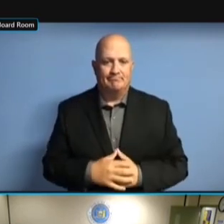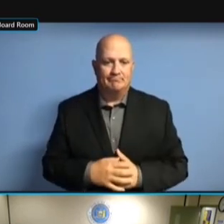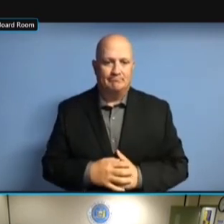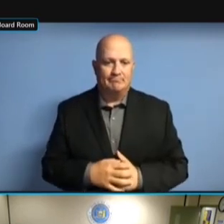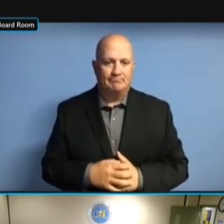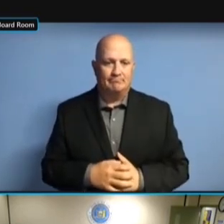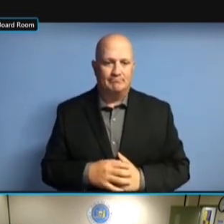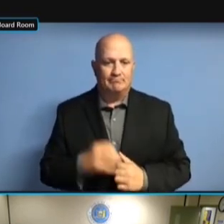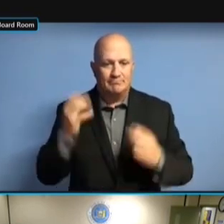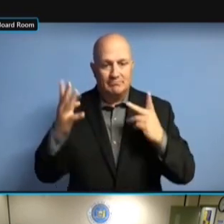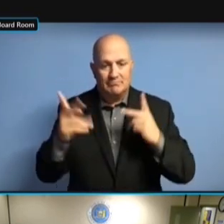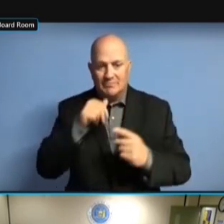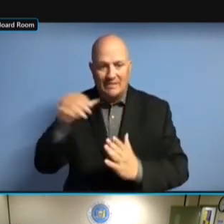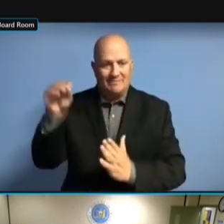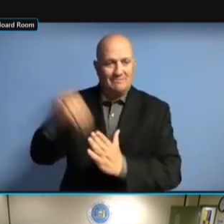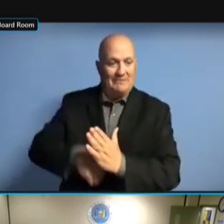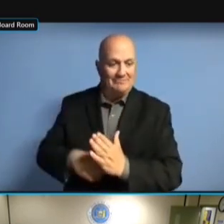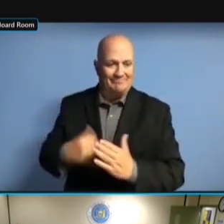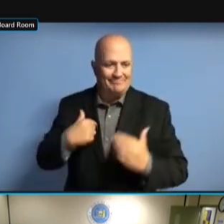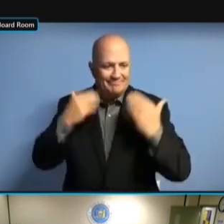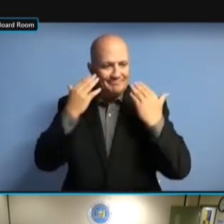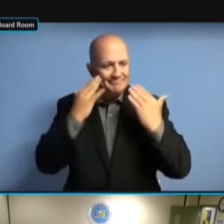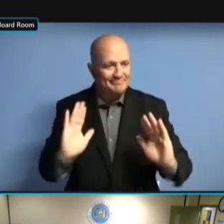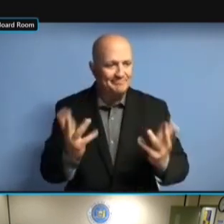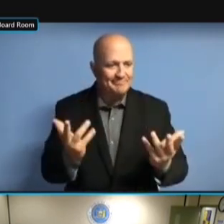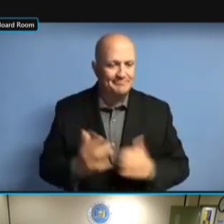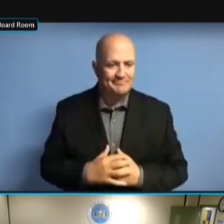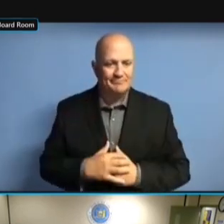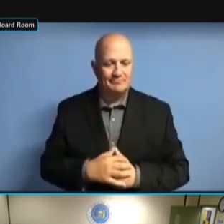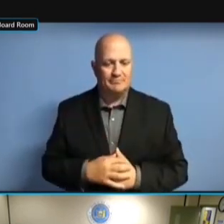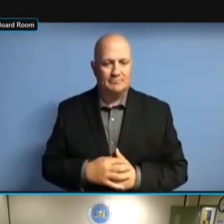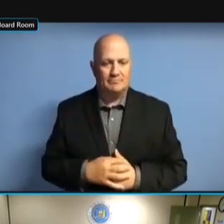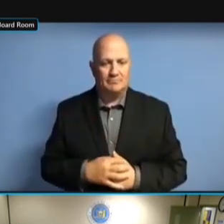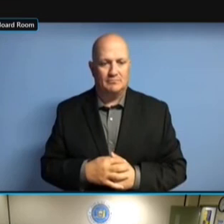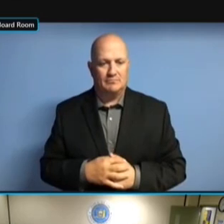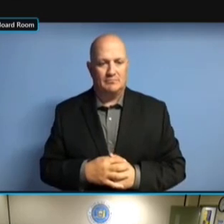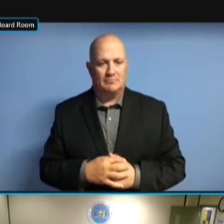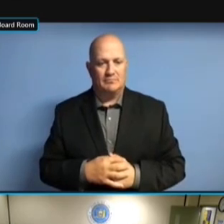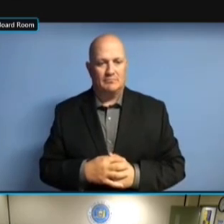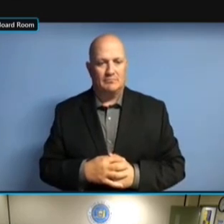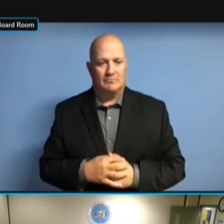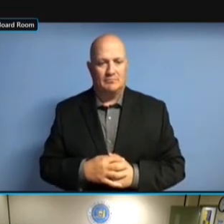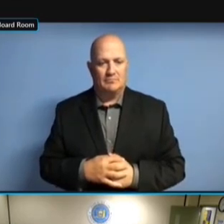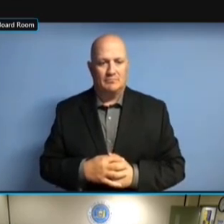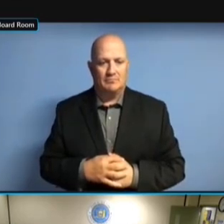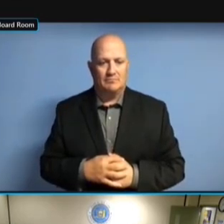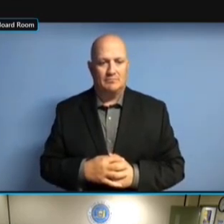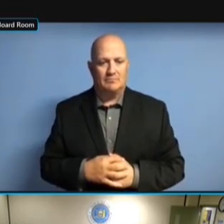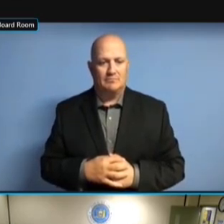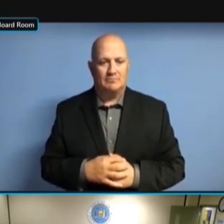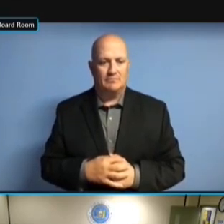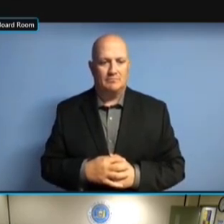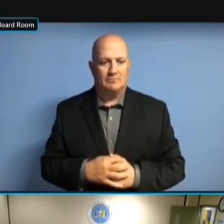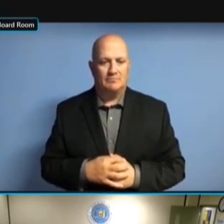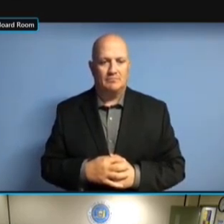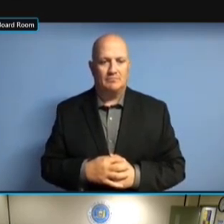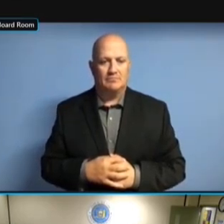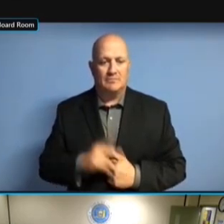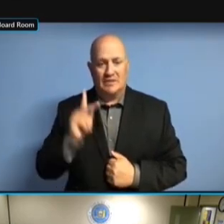IS IN TERMS OF THE NONFILERS. NOW, KIM TOUCHED IS IN TERMS OF THE NONFILERS. NOW, KIM TOUCHED ON IS IN TERMS OF THE NONFILERS. NOW, KIM TOUCHED ON EARLIER IS IN TERMS OF THE NONFILERS. NOW, KIM TOUCHED ON EARLIER US NOW, KIM TOUCHED ON EARLIER US NOW, KIM TOUCHED ON EARLIER US NEEDING NOW, KIM TOUCHED ON EARLIER US NEEDING TO NOW, KIM TOUCHED ON EARLIER US NEEDING TO CLOSE NOW, KIM TOUCHED ON EARLIER US NEEDING TO CLOSE COMMITTEES. NEEDING TO CLOSE COMMITTEES. NEEDING TO CLOSE COMMITTEES. BASED NEEDING TO CLOSE COMMITTEES. BASED ON NEEDING TO CLOSE COMMITTEES. BASED ON THIS, NEEDING TO CLOSE COMMITTEES. BASED ON THIS, THERE NEEDING TO CLOSE COMMITTEES. BASED ON THIS, THERE ARE NEEDING TO CLOSE COMMITTEES. BASED ON THIS, THERE ARE A NEEDING TO CLOSE COMMITTEES. BASED ON THIS, THERE ARE A HOT BASED ON THIS, THERE ARE A HOT BASED ON THIS, THERE ARE A HOT OF BASED ON THIS, THERE ARE A HOT OF COMMITTEES BASED ON THIS, THERE ARE A HOT OF COMMITTEES THAT BASED ON THIS, THERE ARE A HOT OF COMMITTEES THAT REALLY BASED ON THIS, THERE ARE A HOT OF COMMITTEES THAT REALLY SHOULD OF COMMITTEES THAT REALLY SHOULD